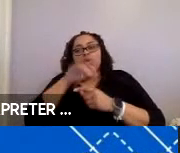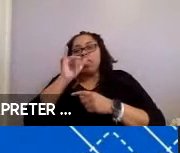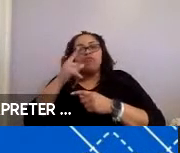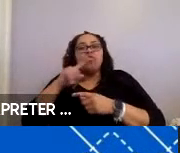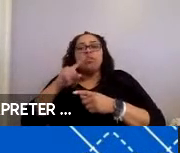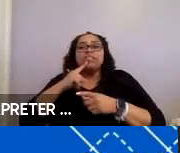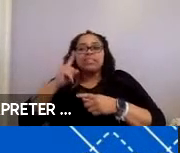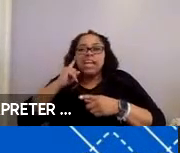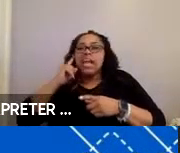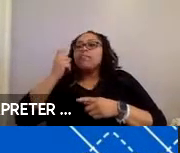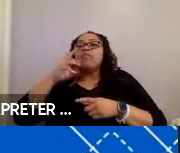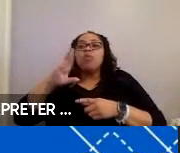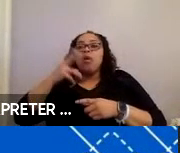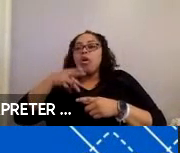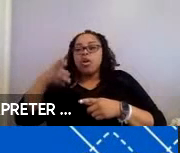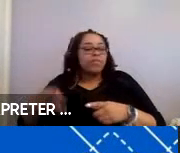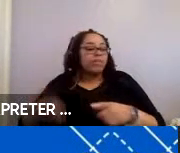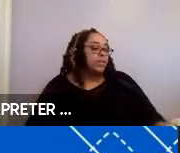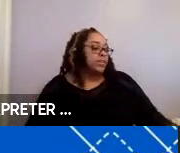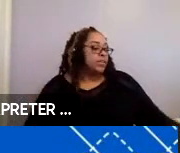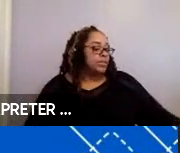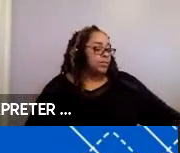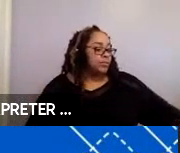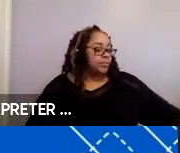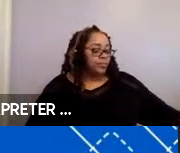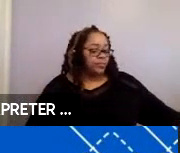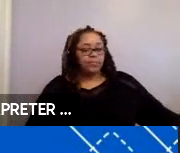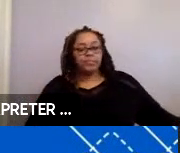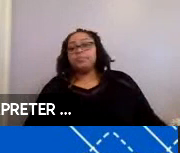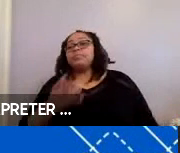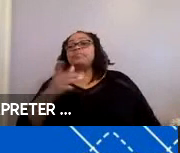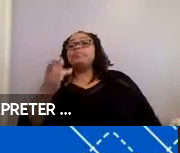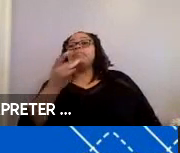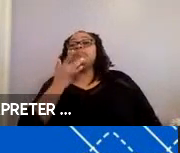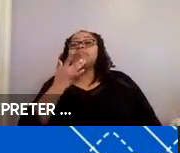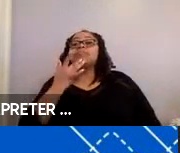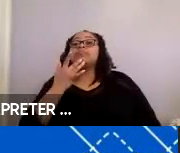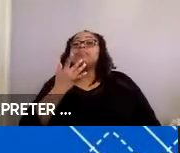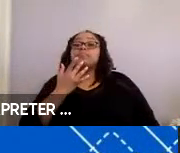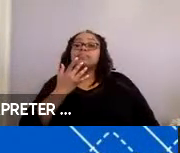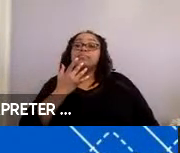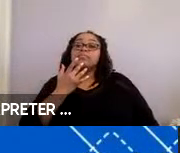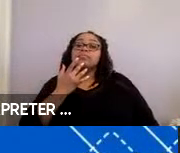And the preferences you talk about with the, with the -- with the